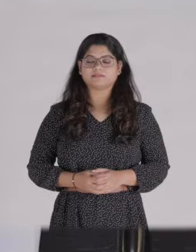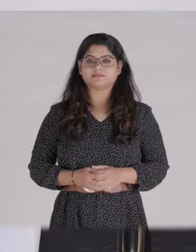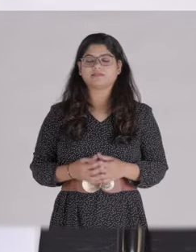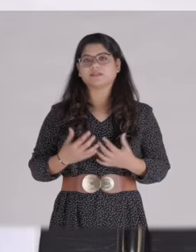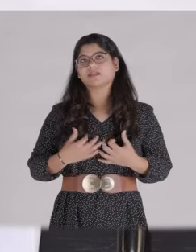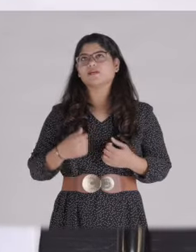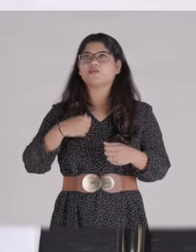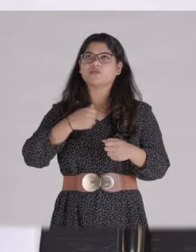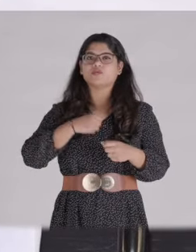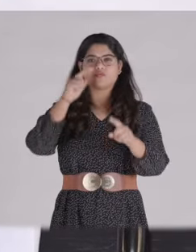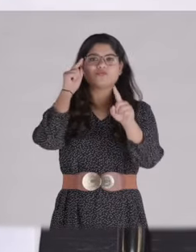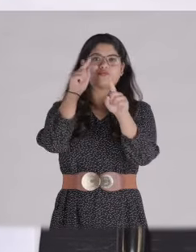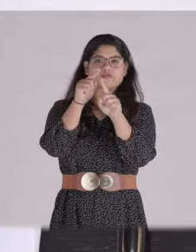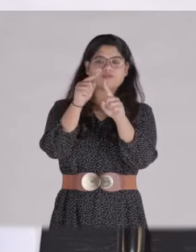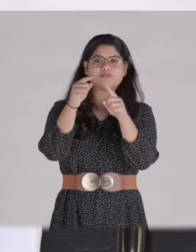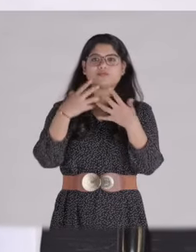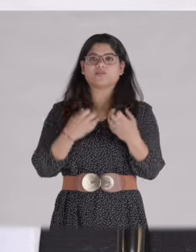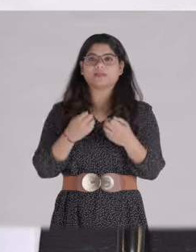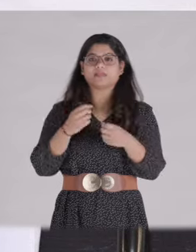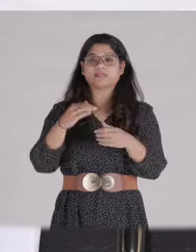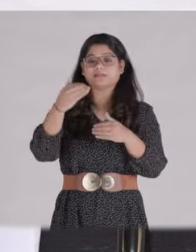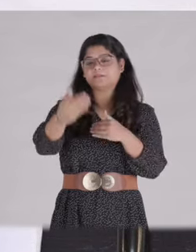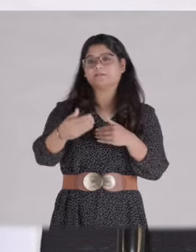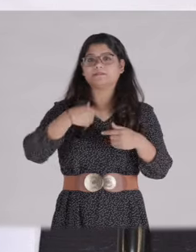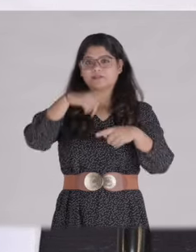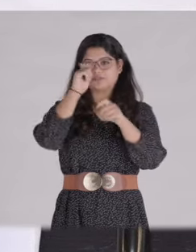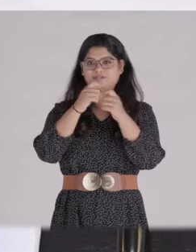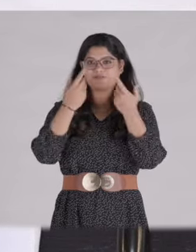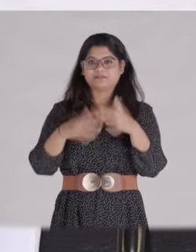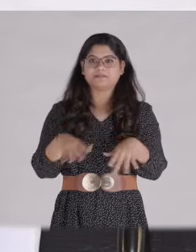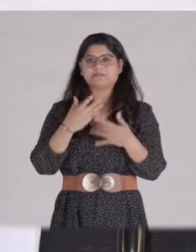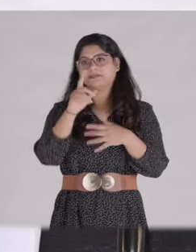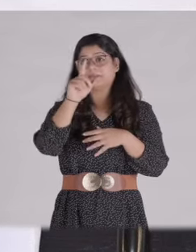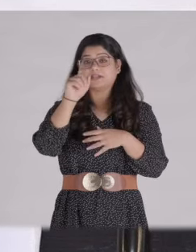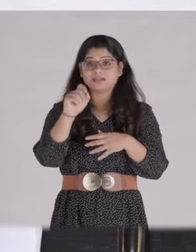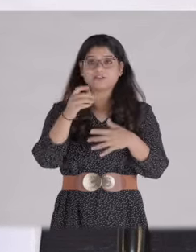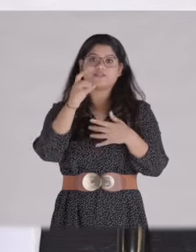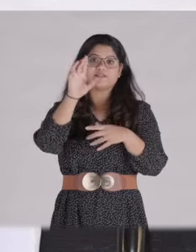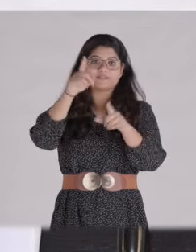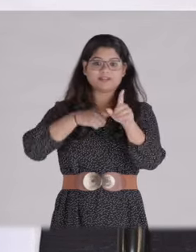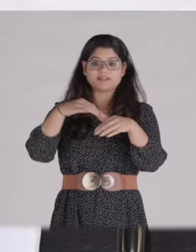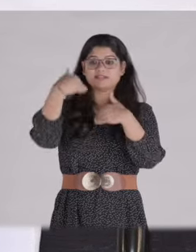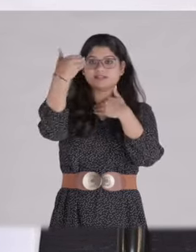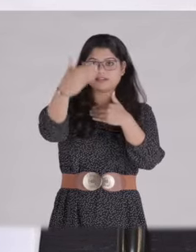(Nisaba Godrej speaks) I have to say one goal for myself I think by the end of my career in the next 10-15 years